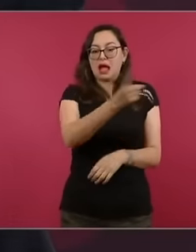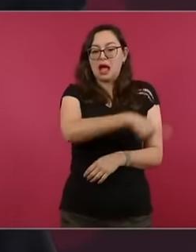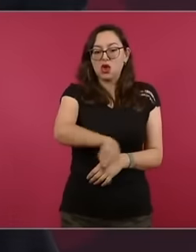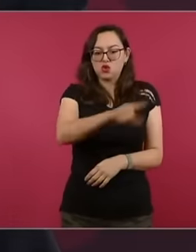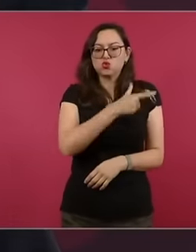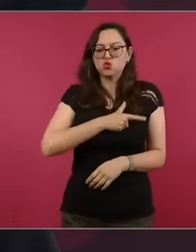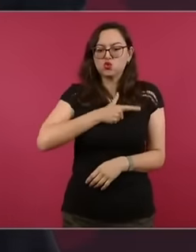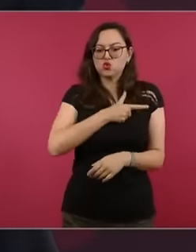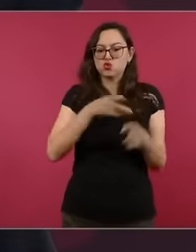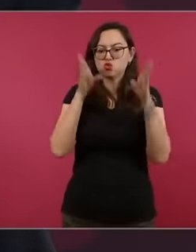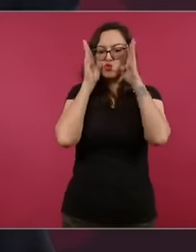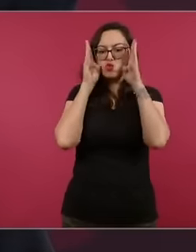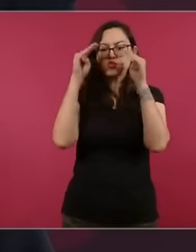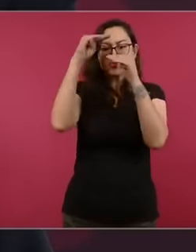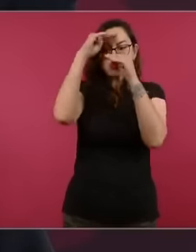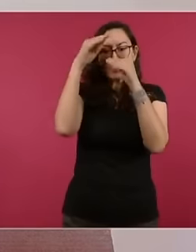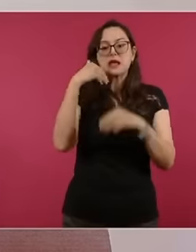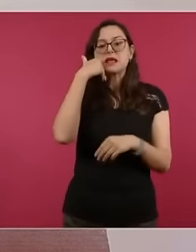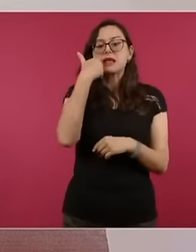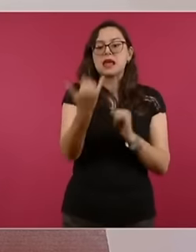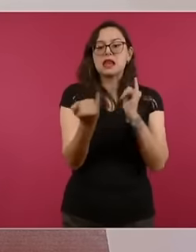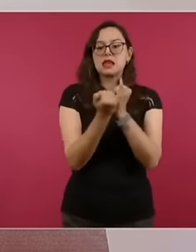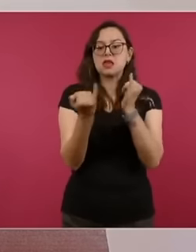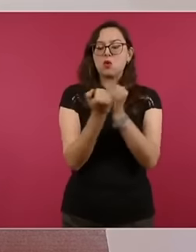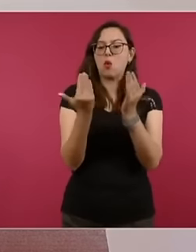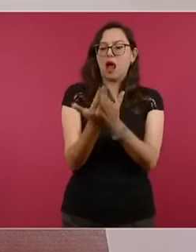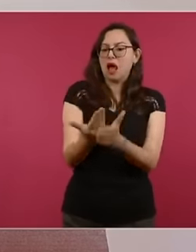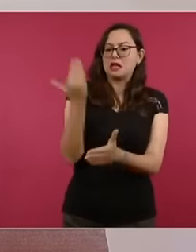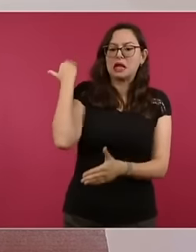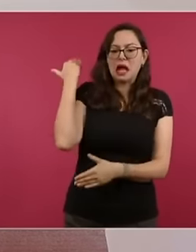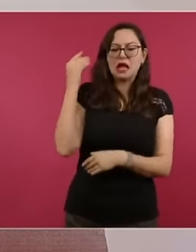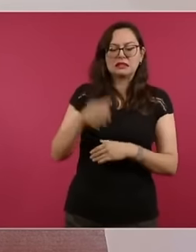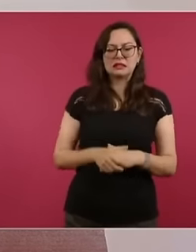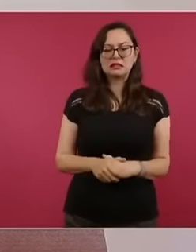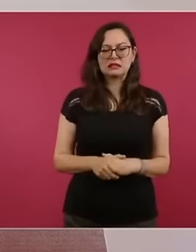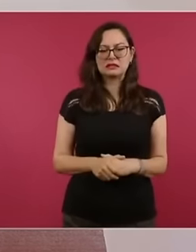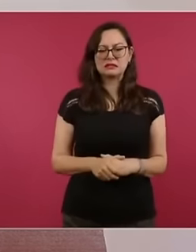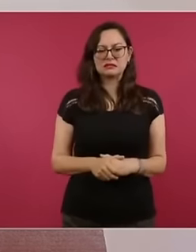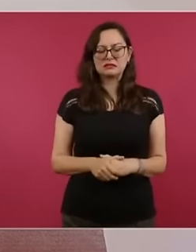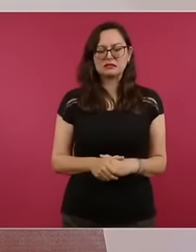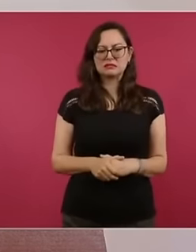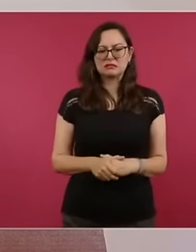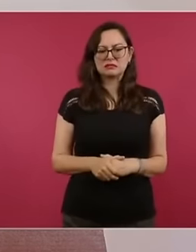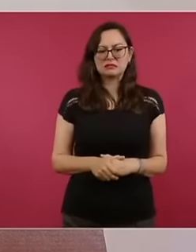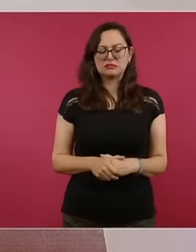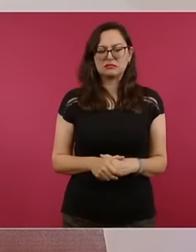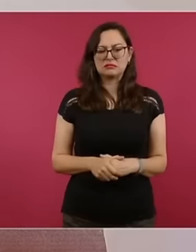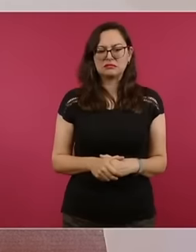maintain the status cu And what is the status that what is the conservatism,